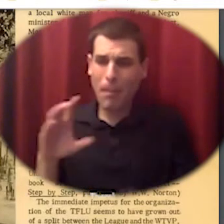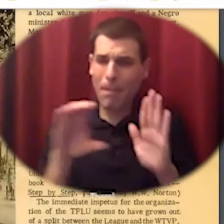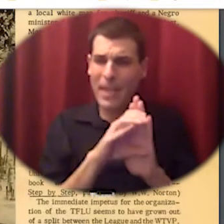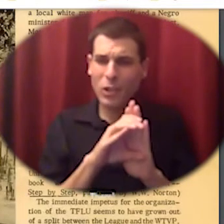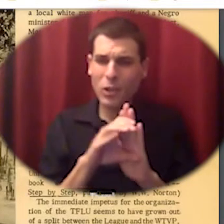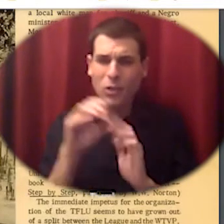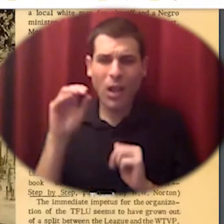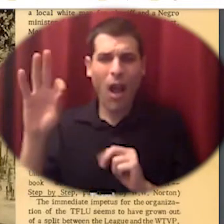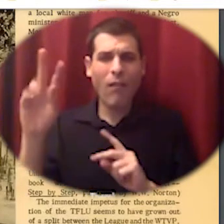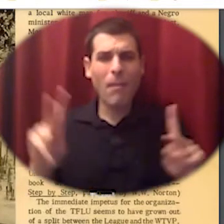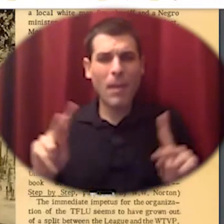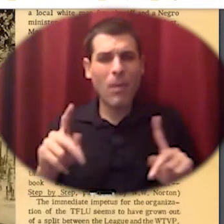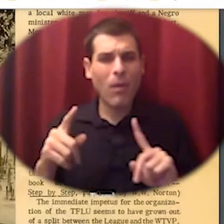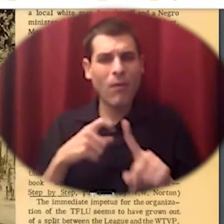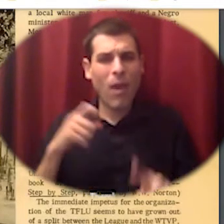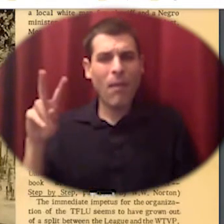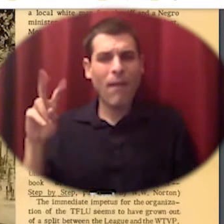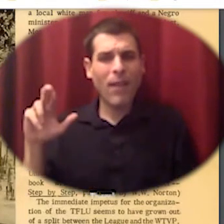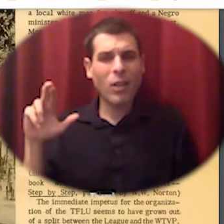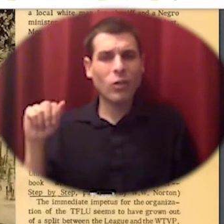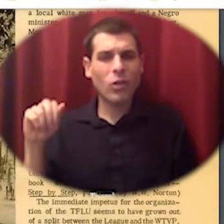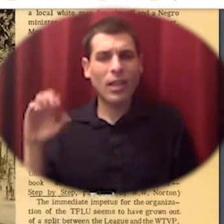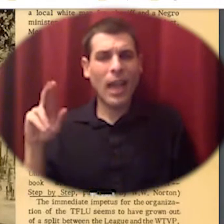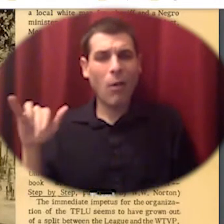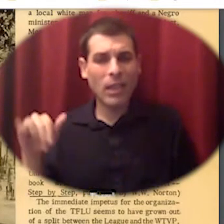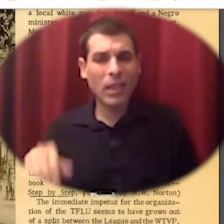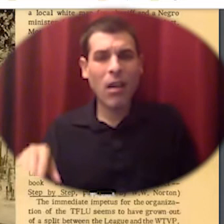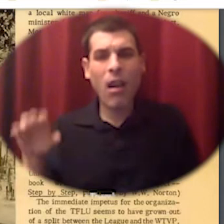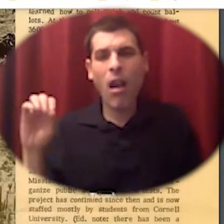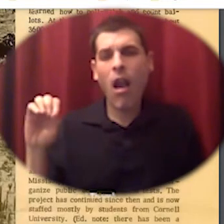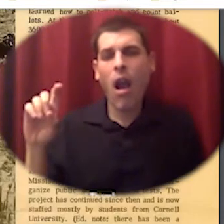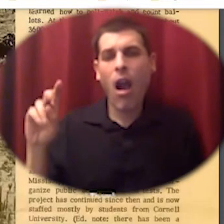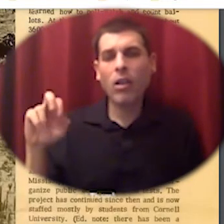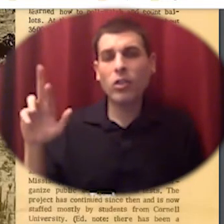from ventura county signs here from oxnard and el rio